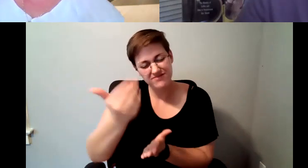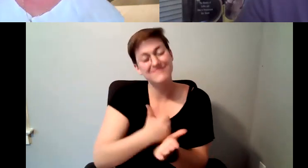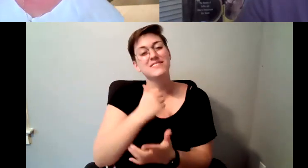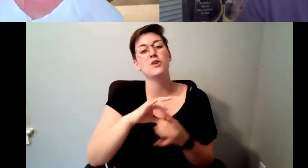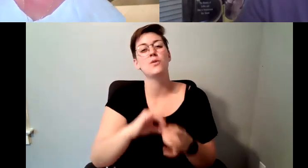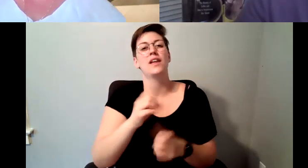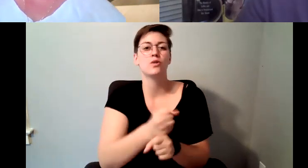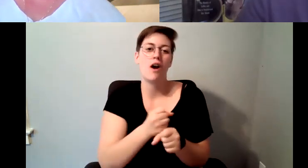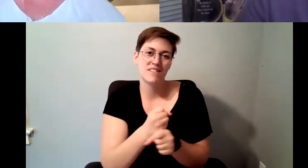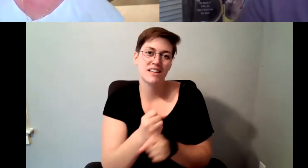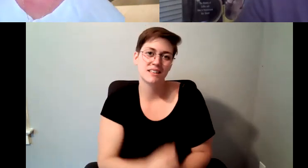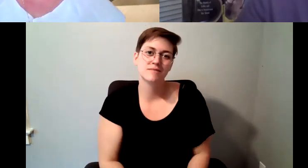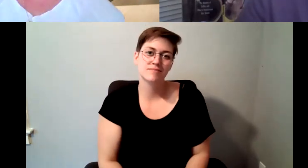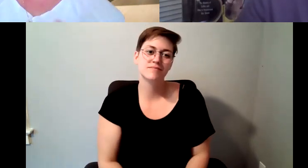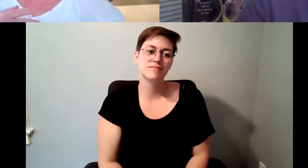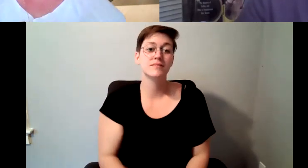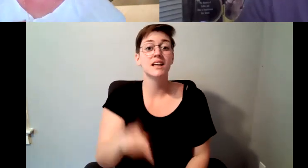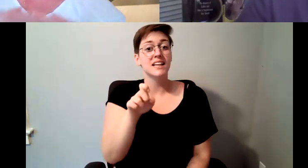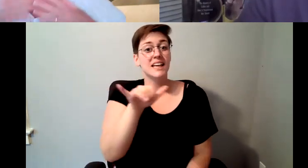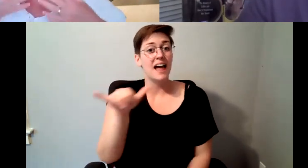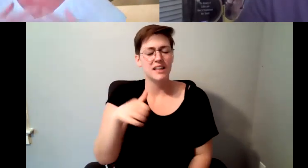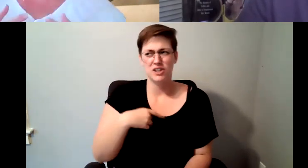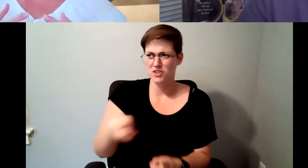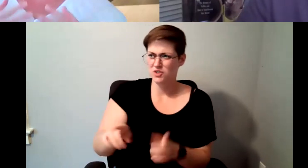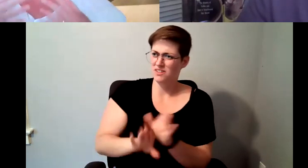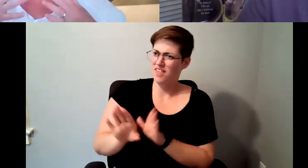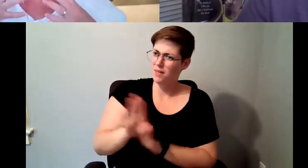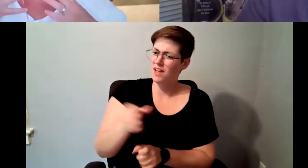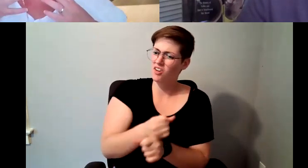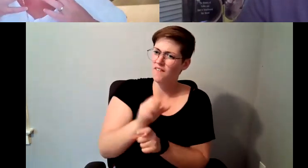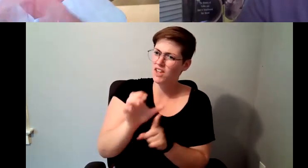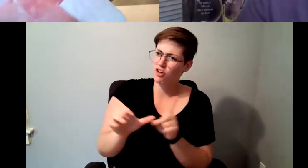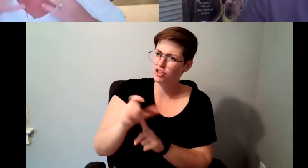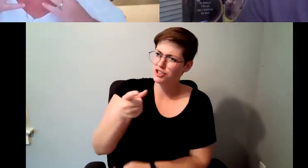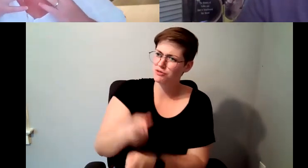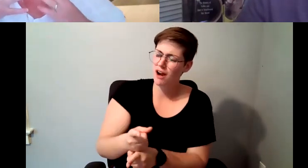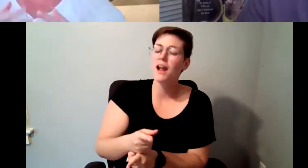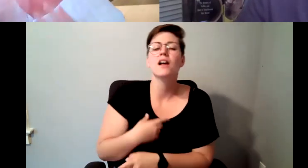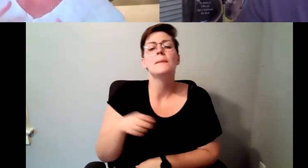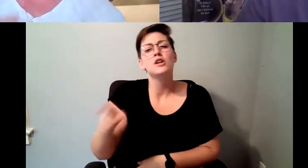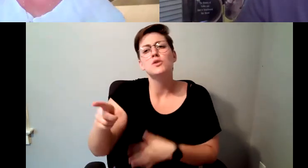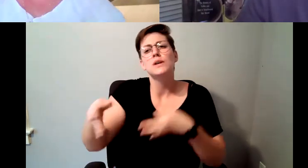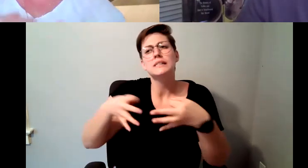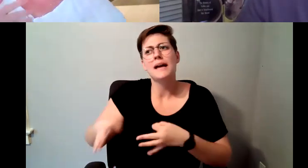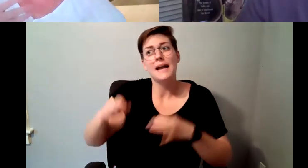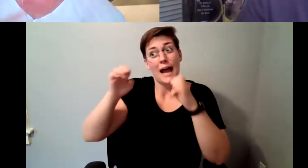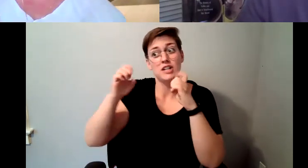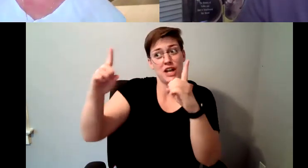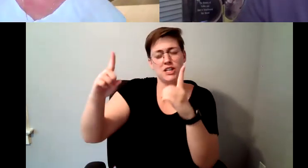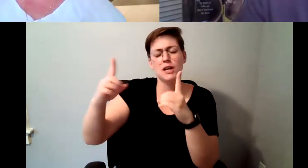Kelly Redder: I mean when education you're shifting countries cultural perceptions of.